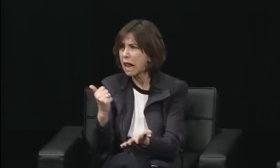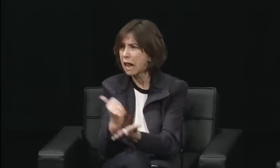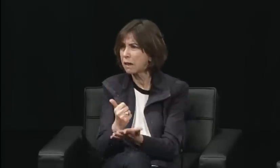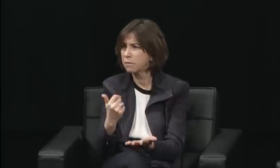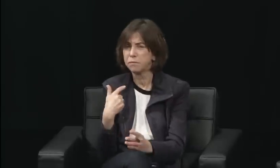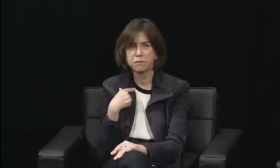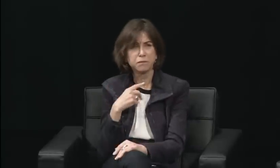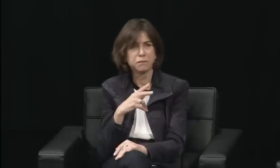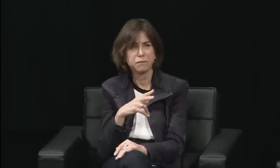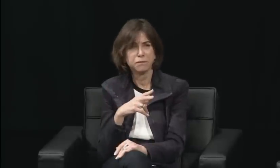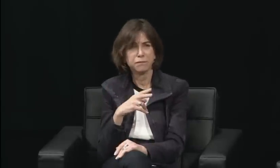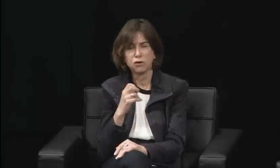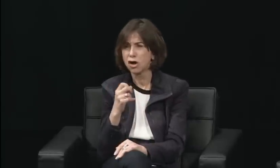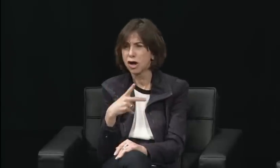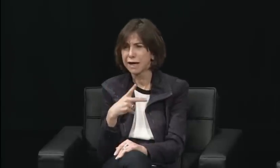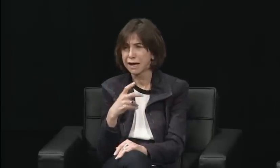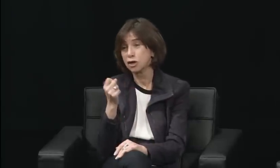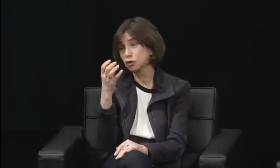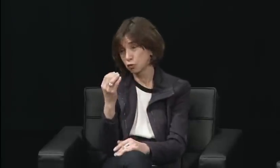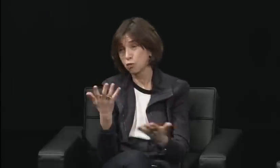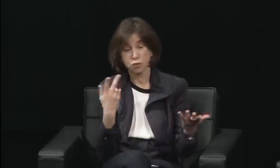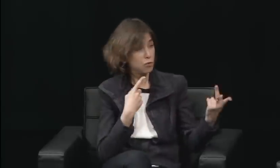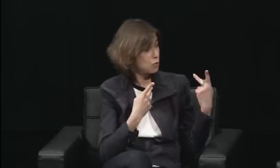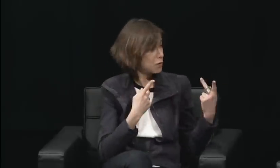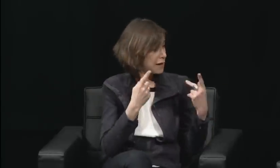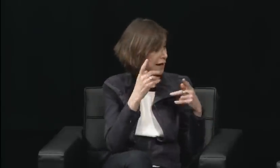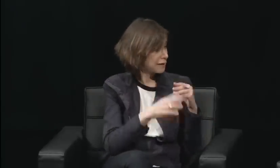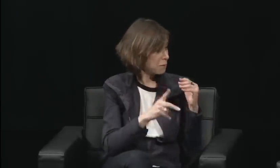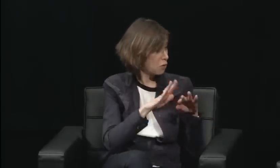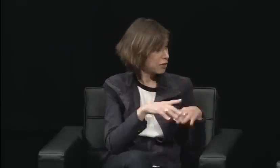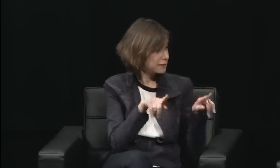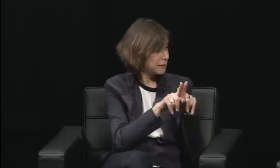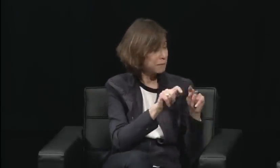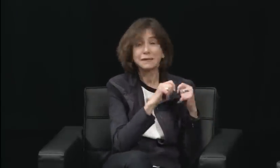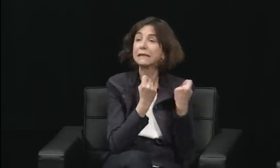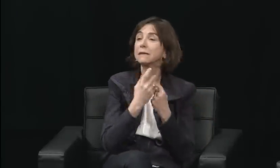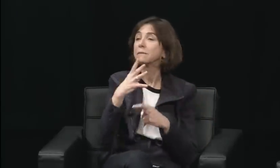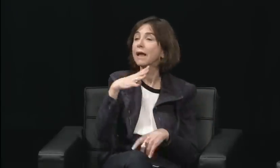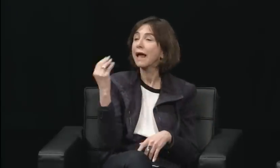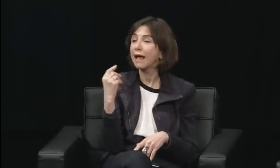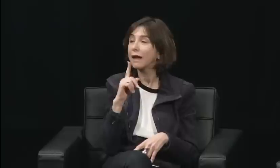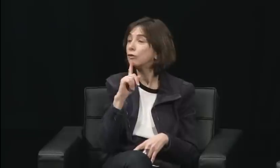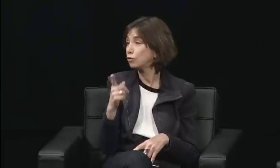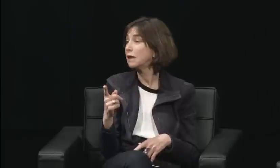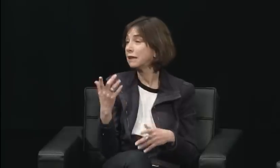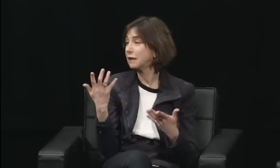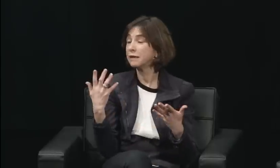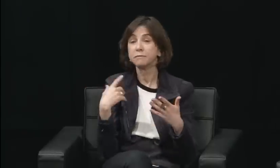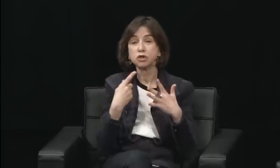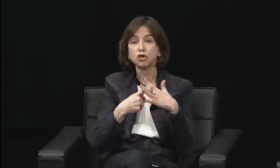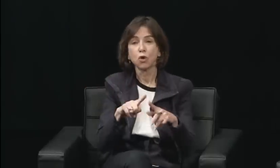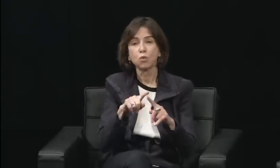after we found out that Zinser was elected, a hearing woman was going to be the next president